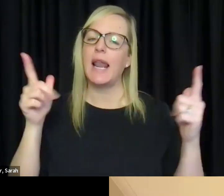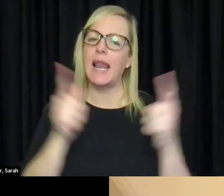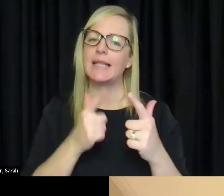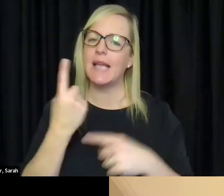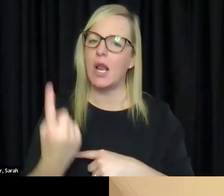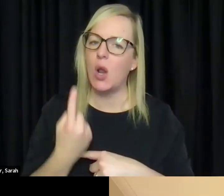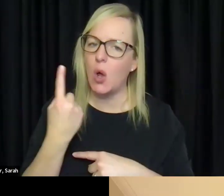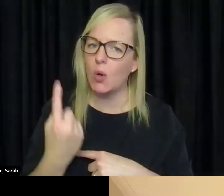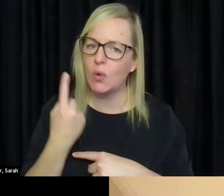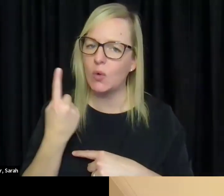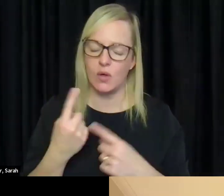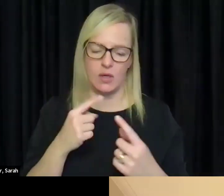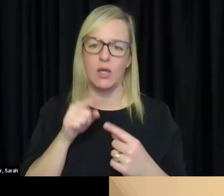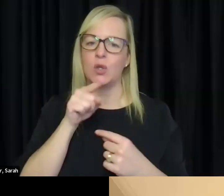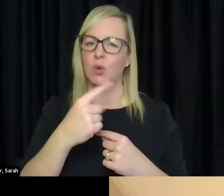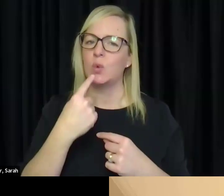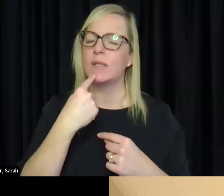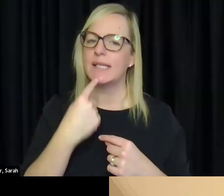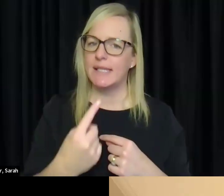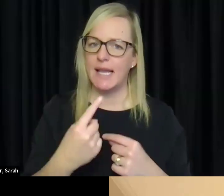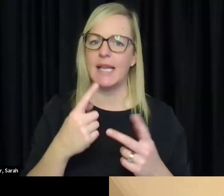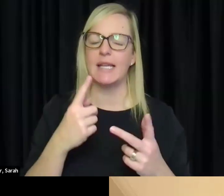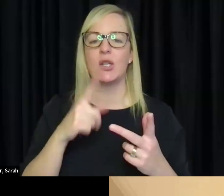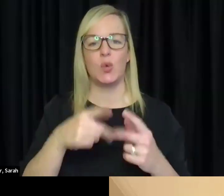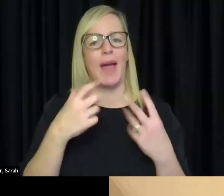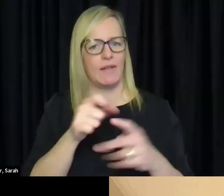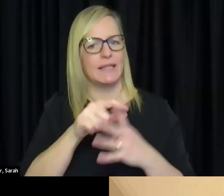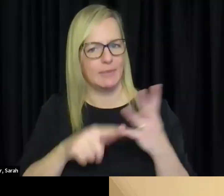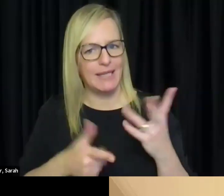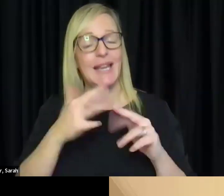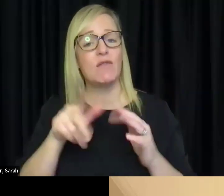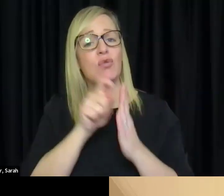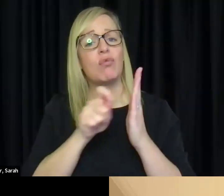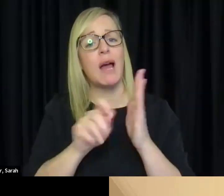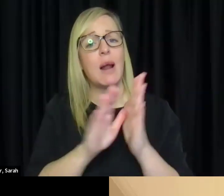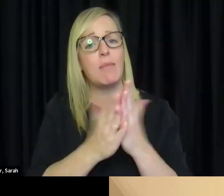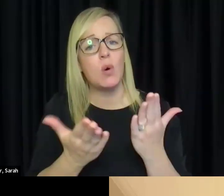have a disability. I think that if you write a book about disability or with disability